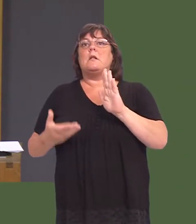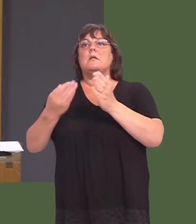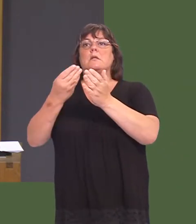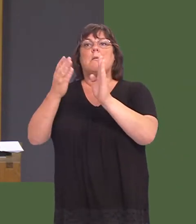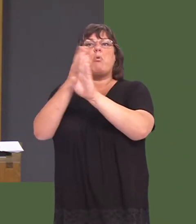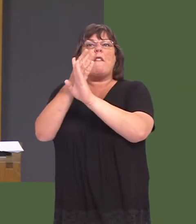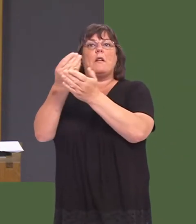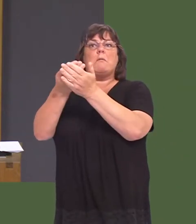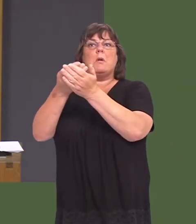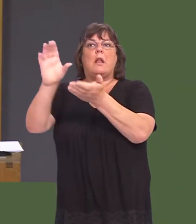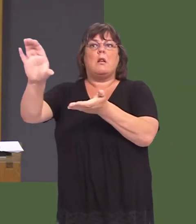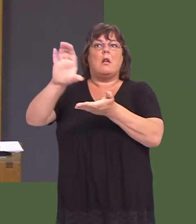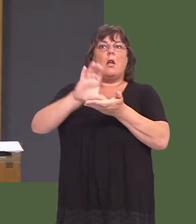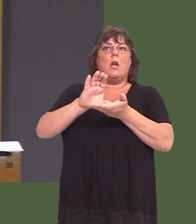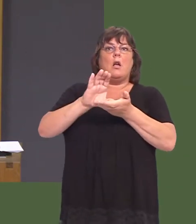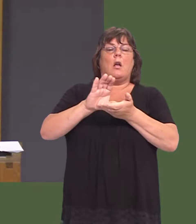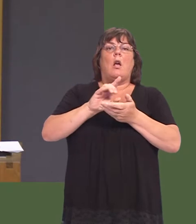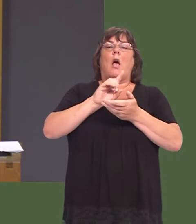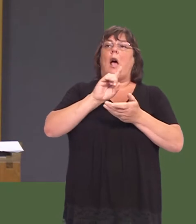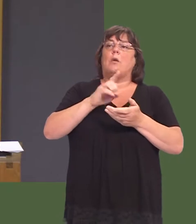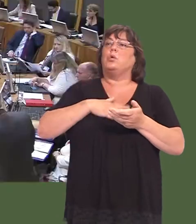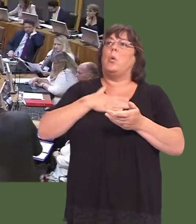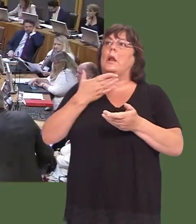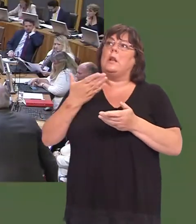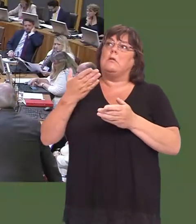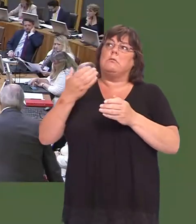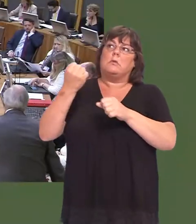Government to have to commit its own money upfront, which is now what is proposed?